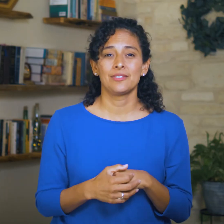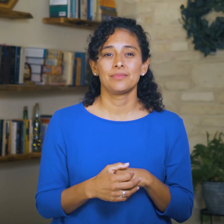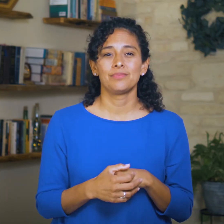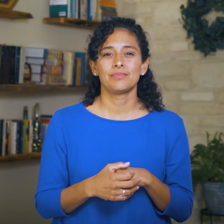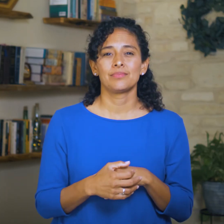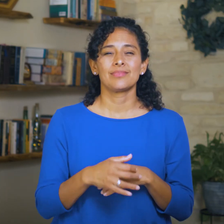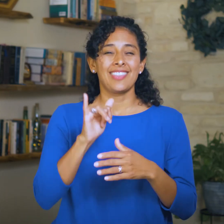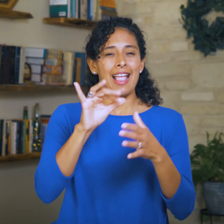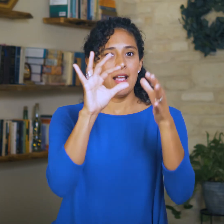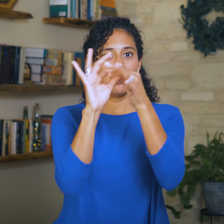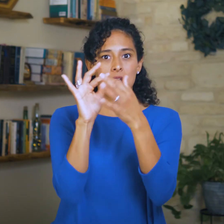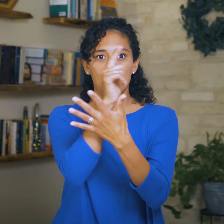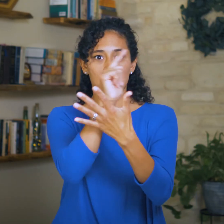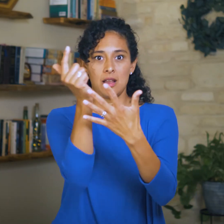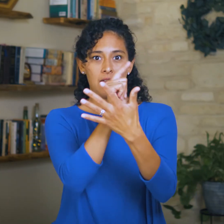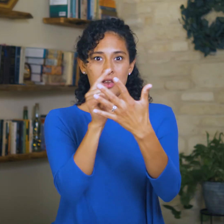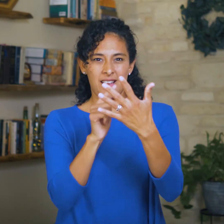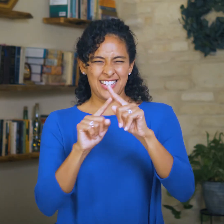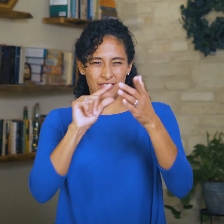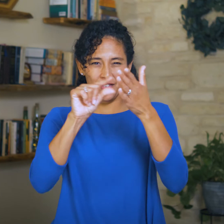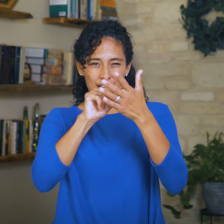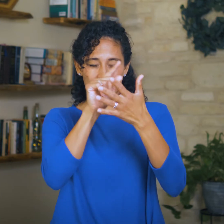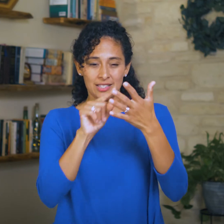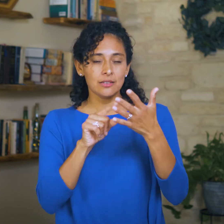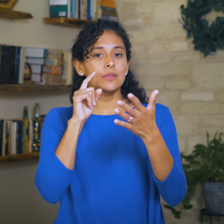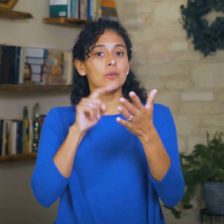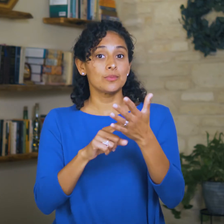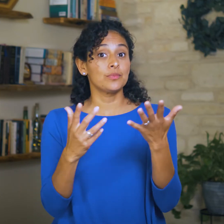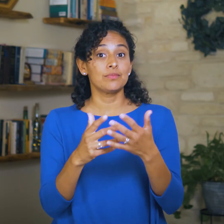The thread we see running through these verses is that